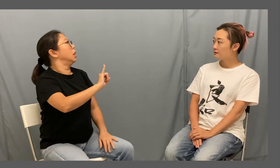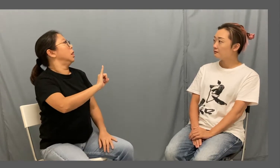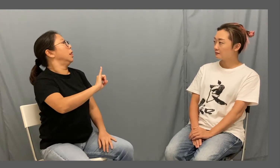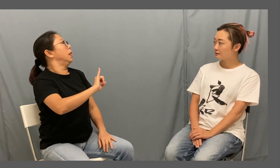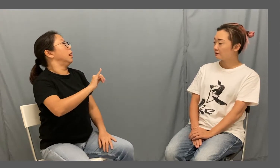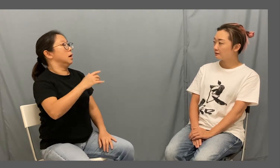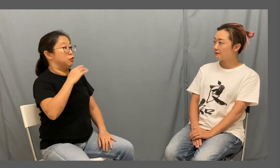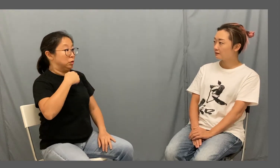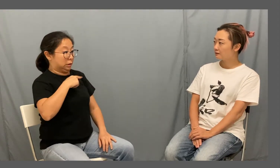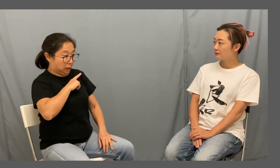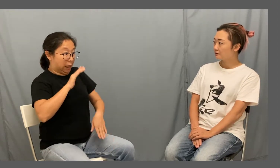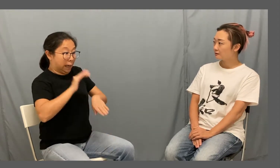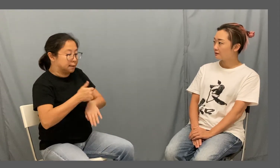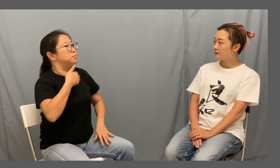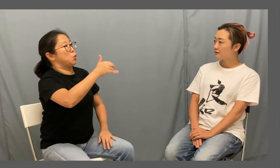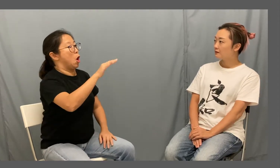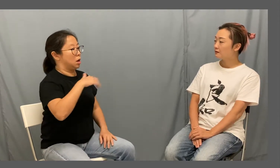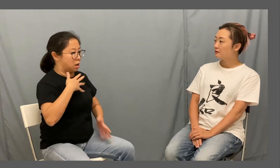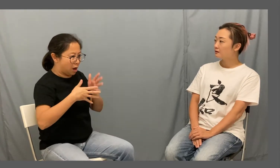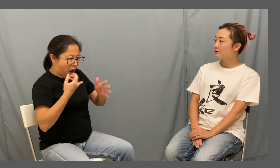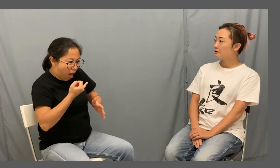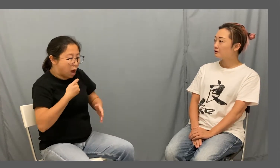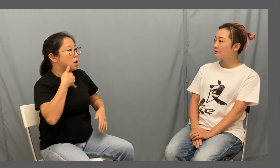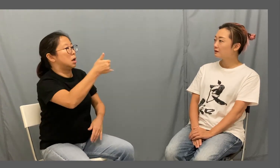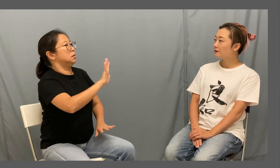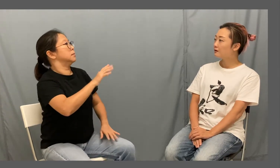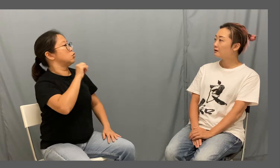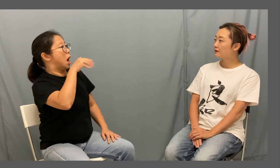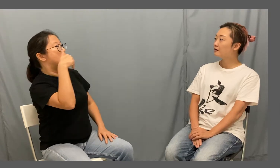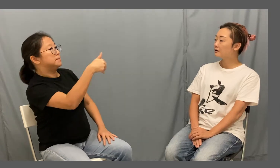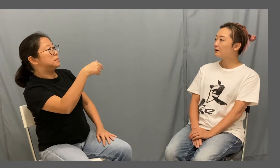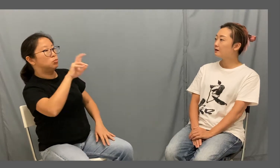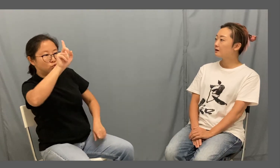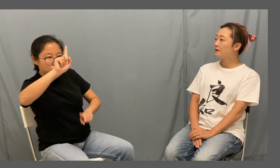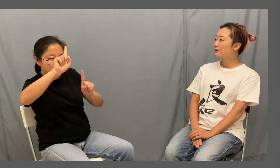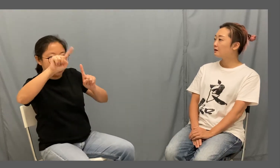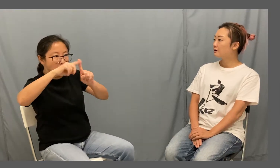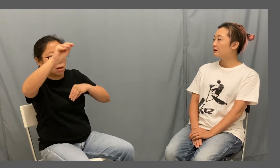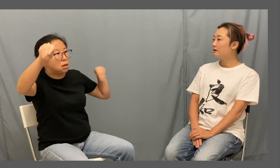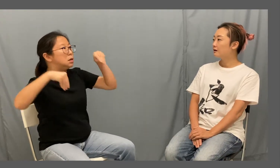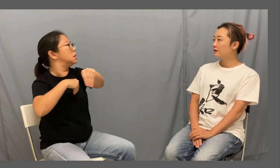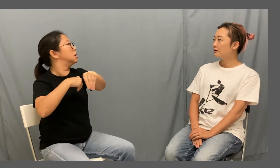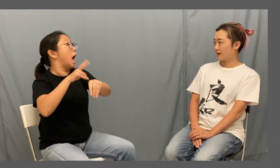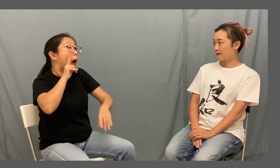Do what you are qualified to do Deny the offer if you are incompetent in it Refer it to another qualified interpreter